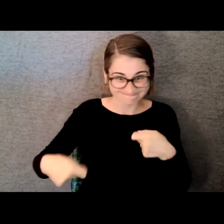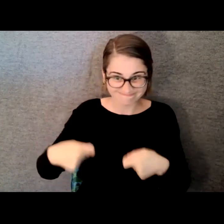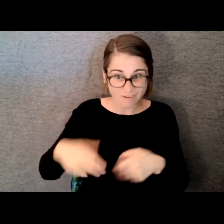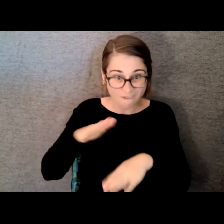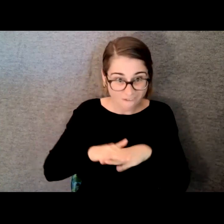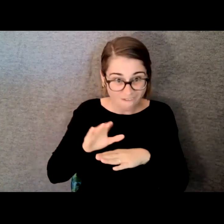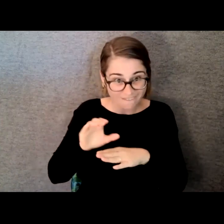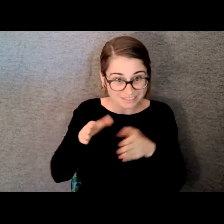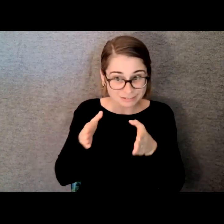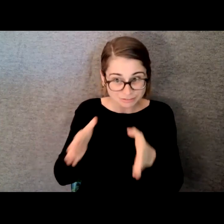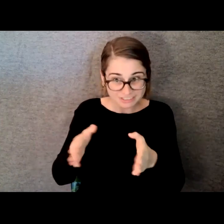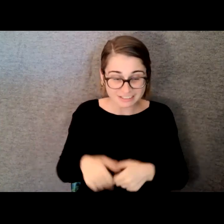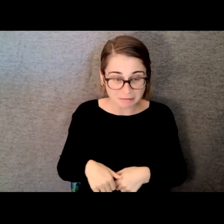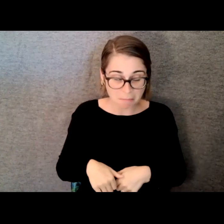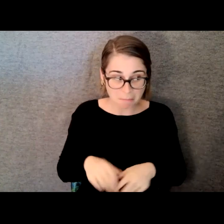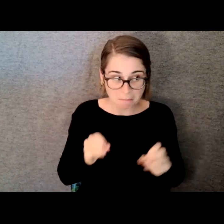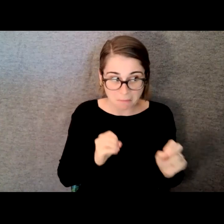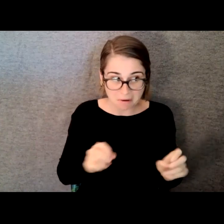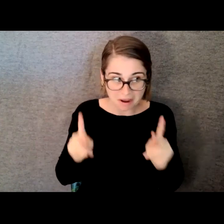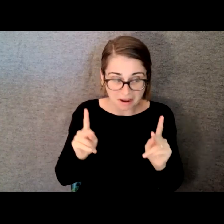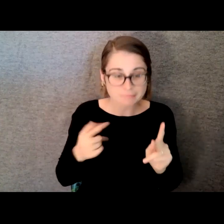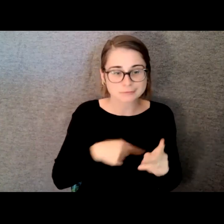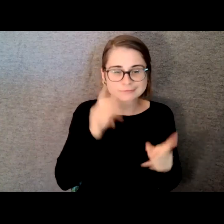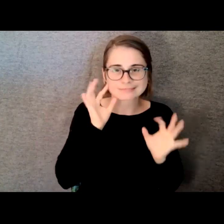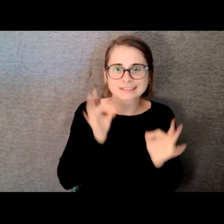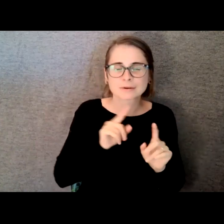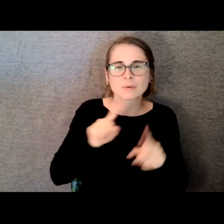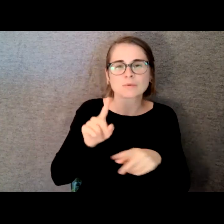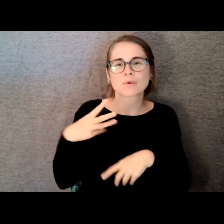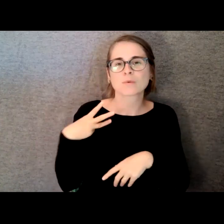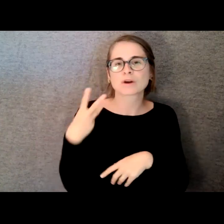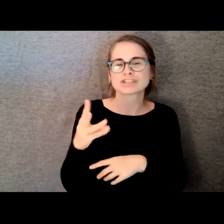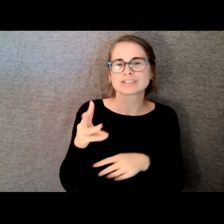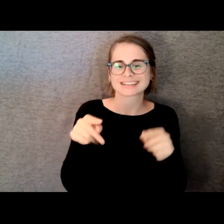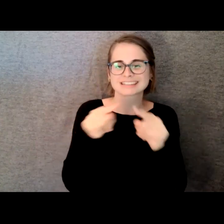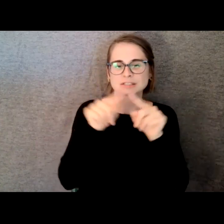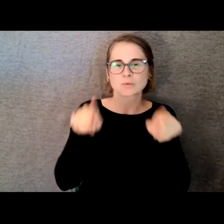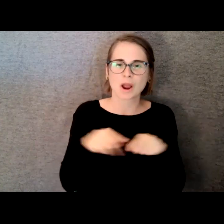the big arch if anyone knows Washington Square Park. So I wheeled out my piano which was